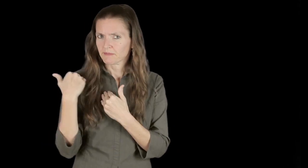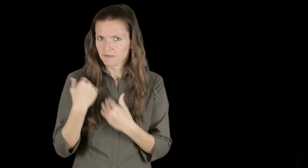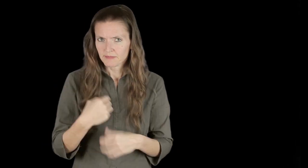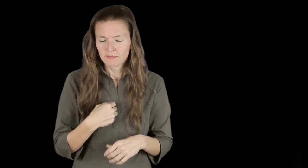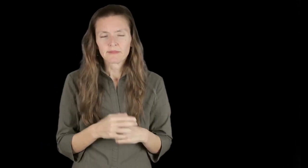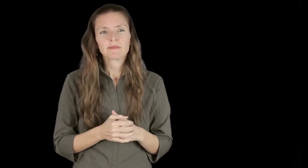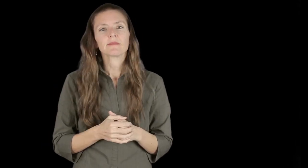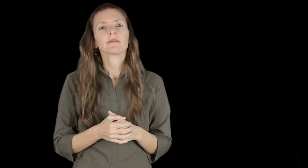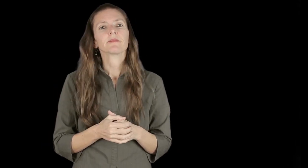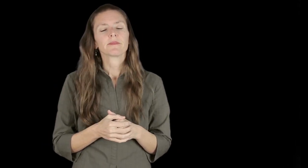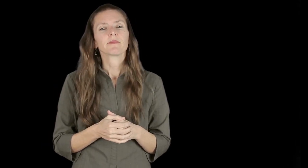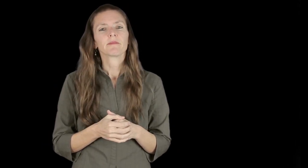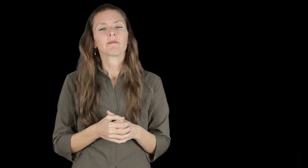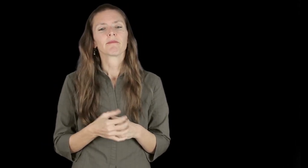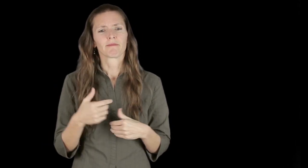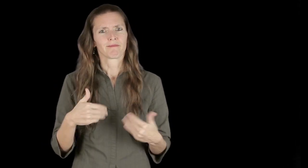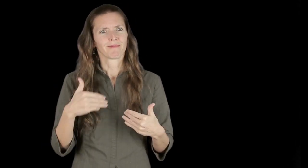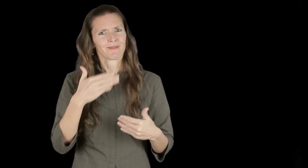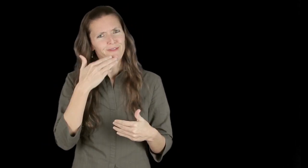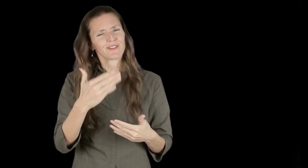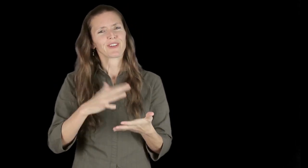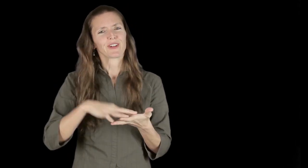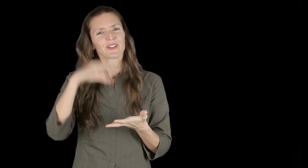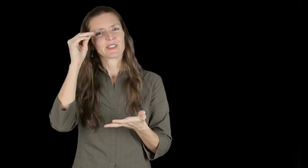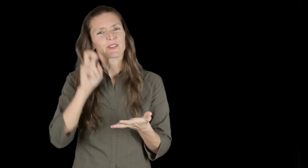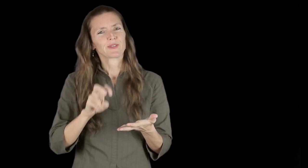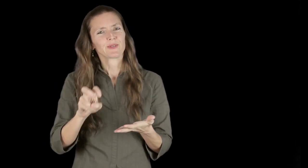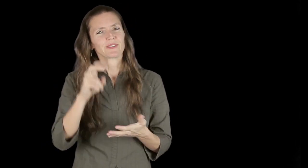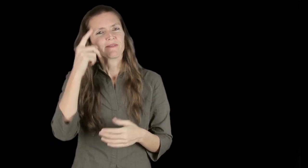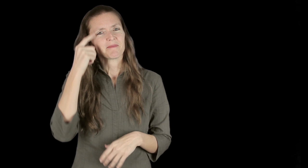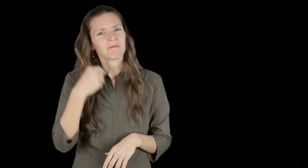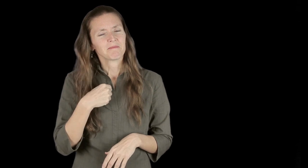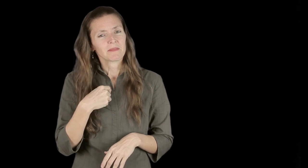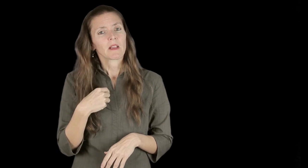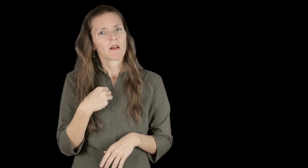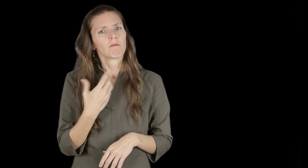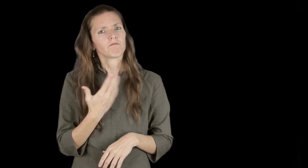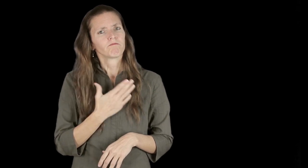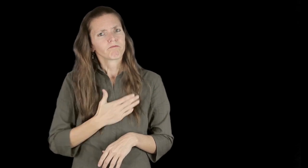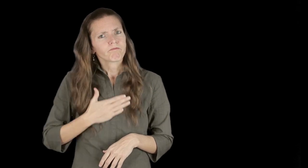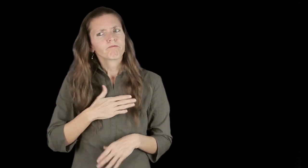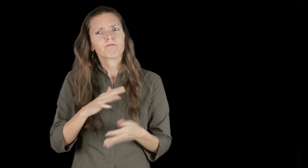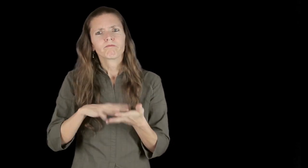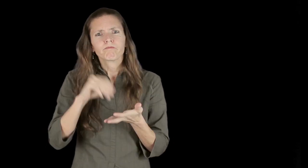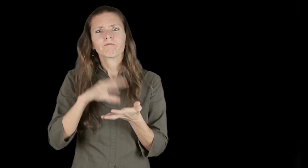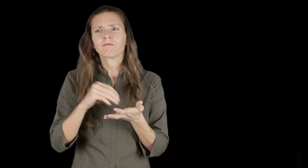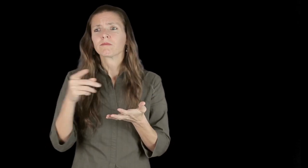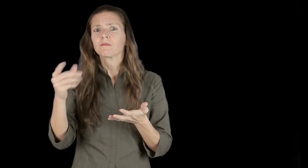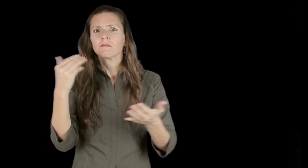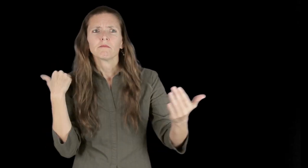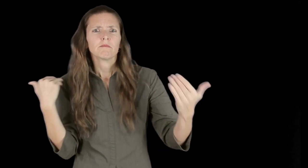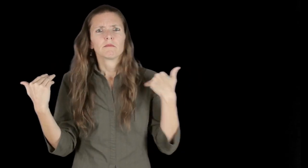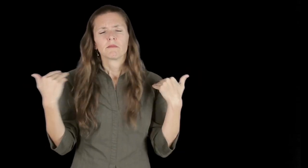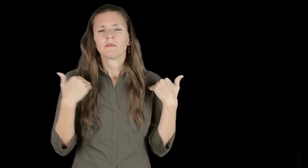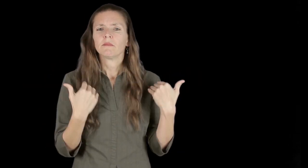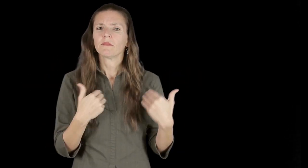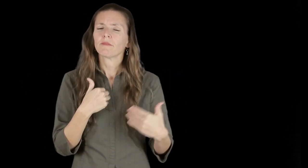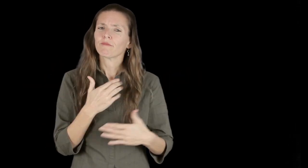In all, this was a really positive learning experience for me, and I appreciated learning from those who contacted me.